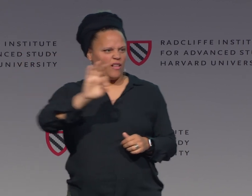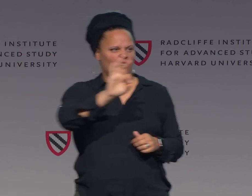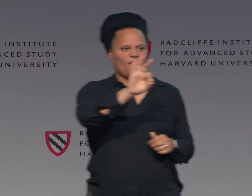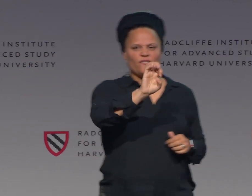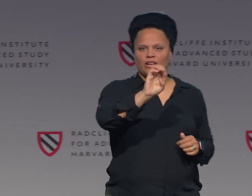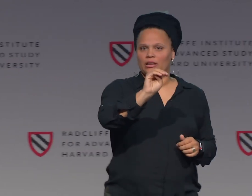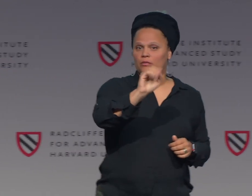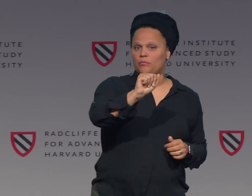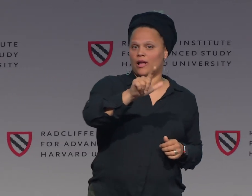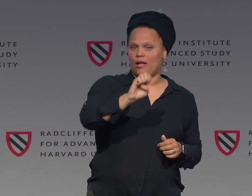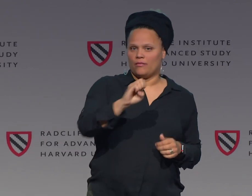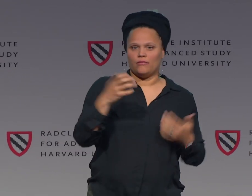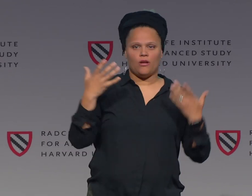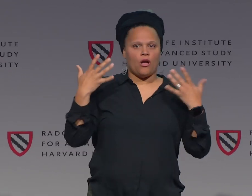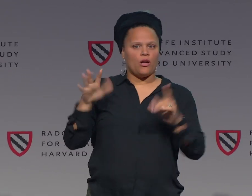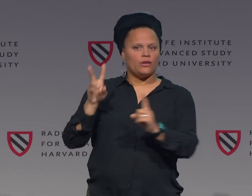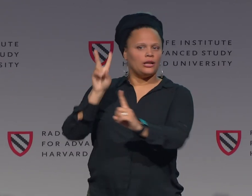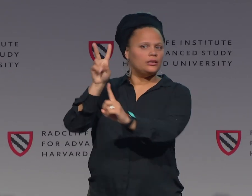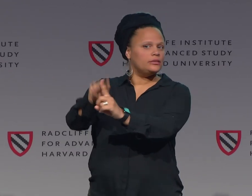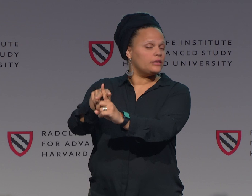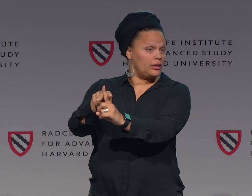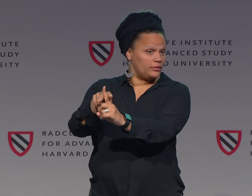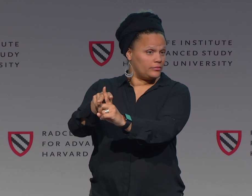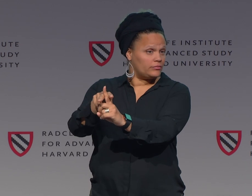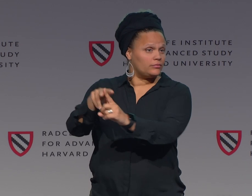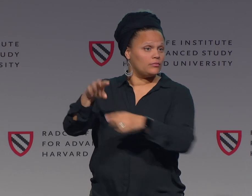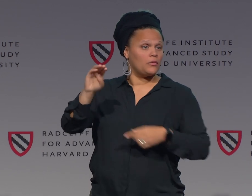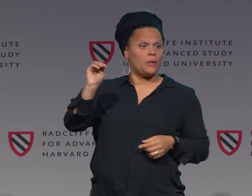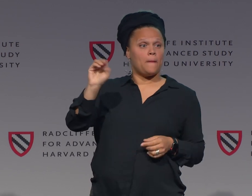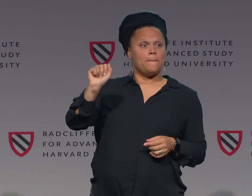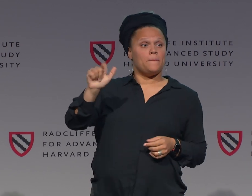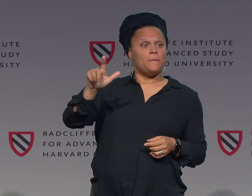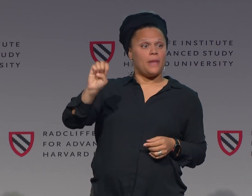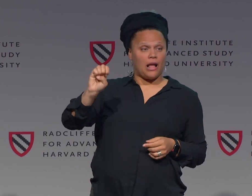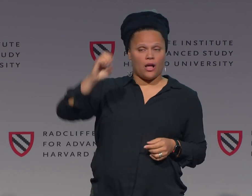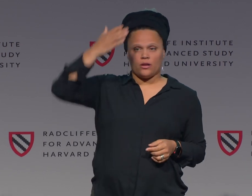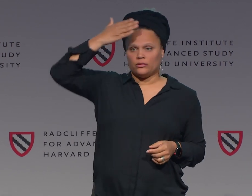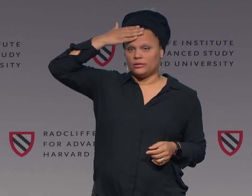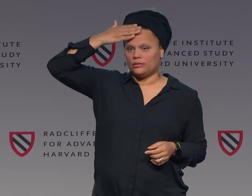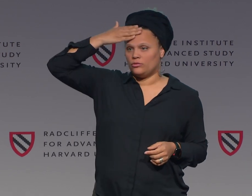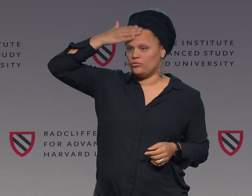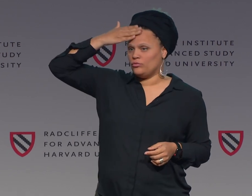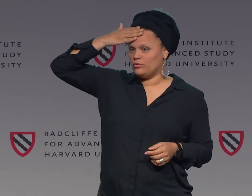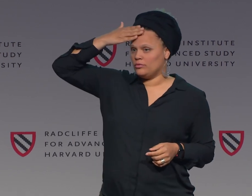It's associated with male and female. Gender has already been assigned to those locations.